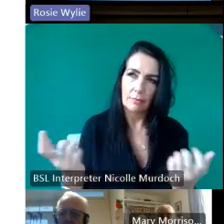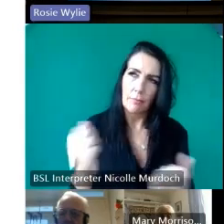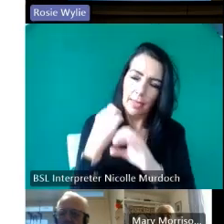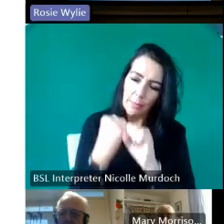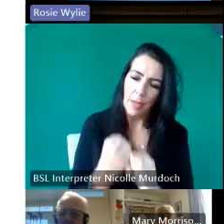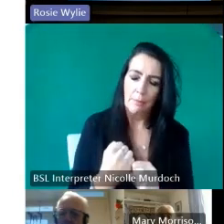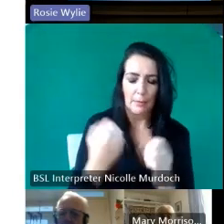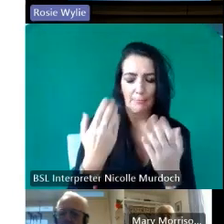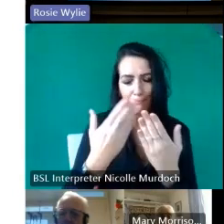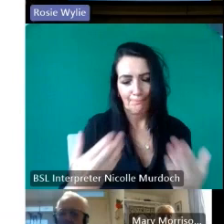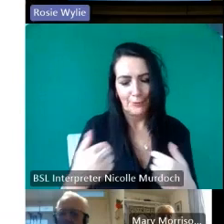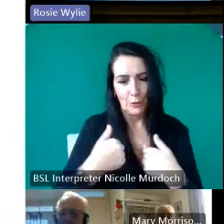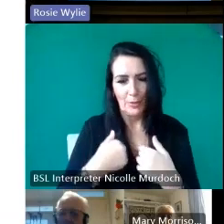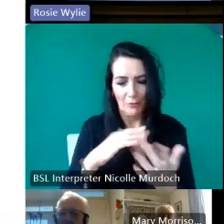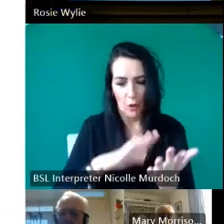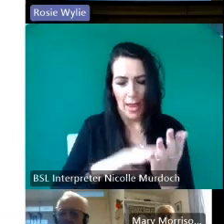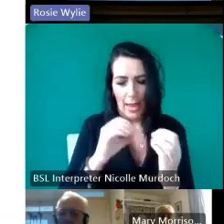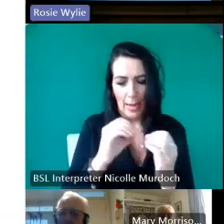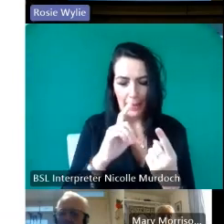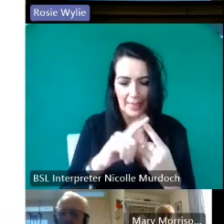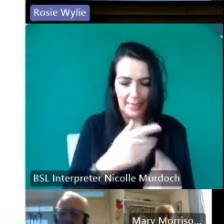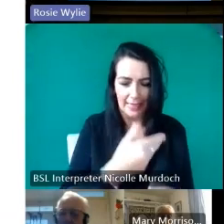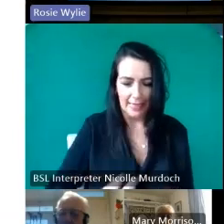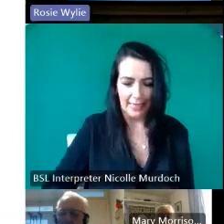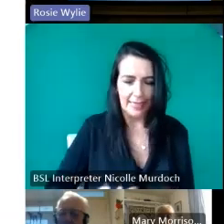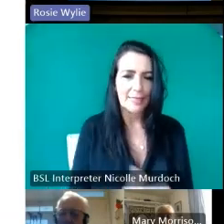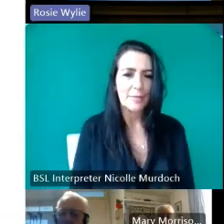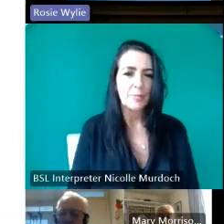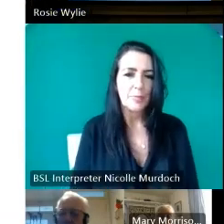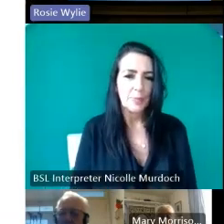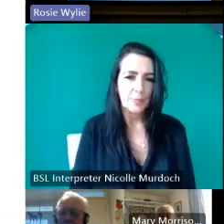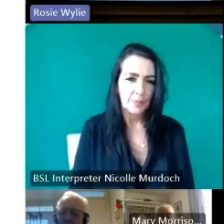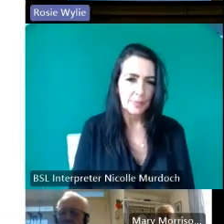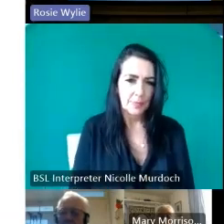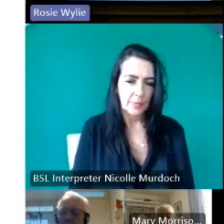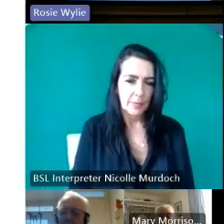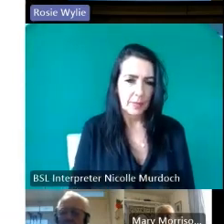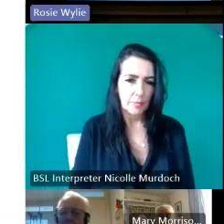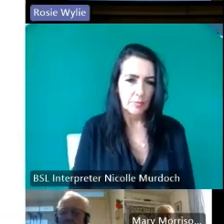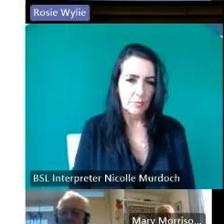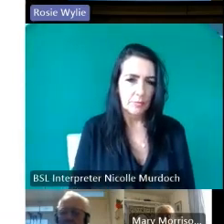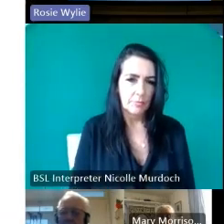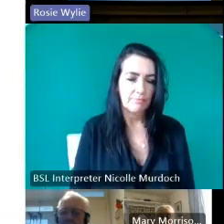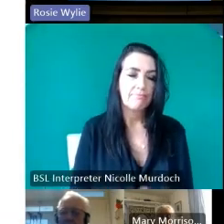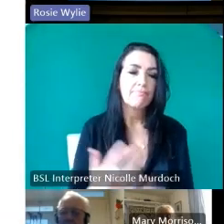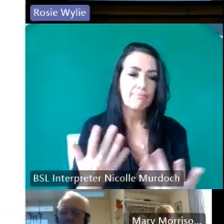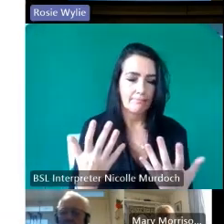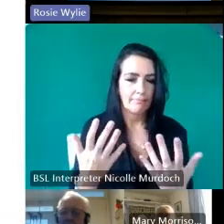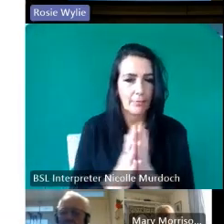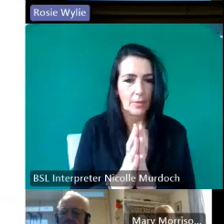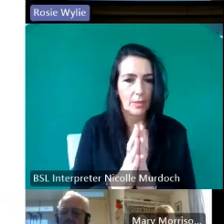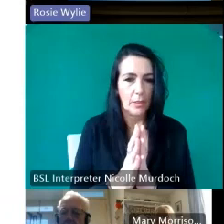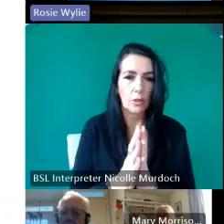the people of it as much as me is what she said so people were very important in the project uh